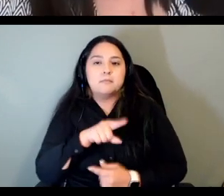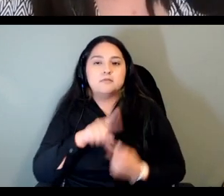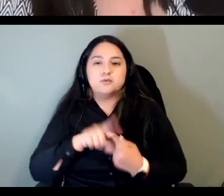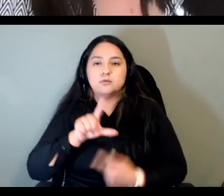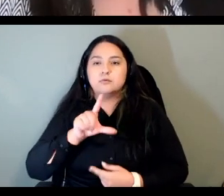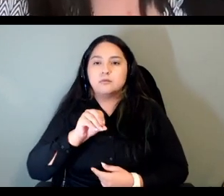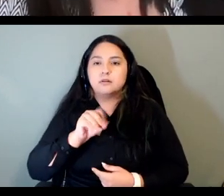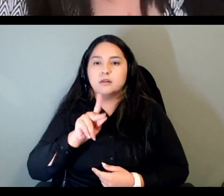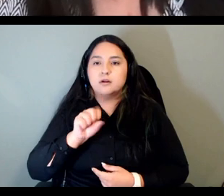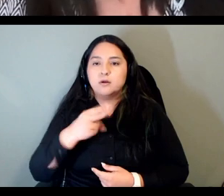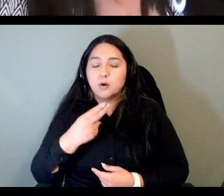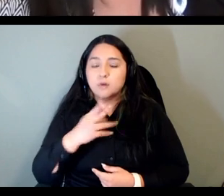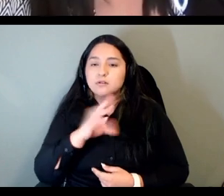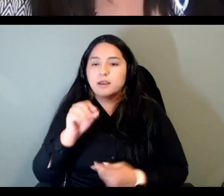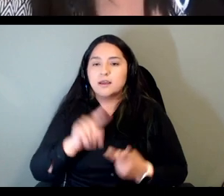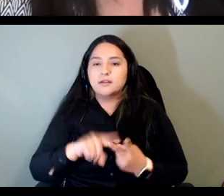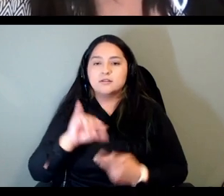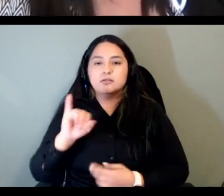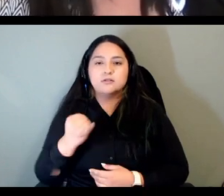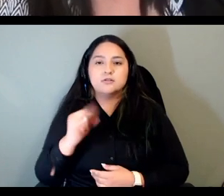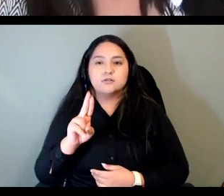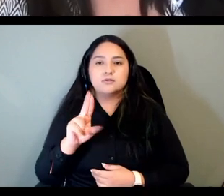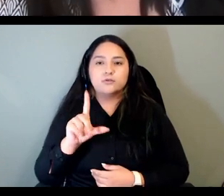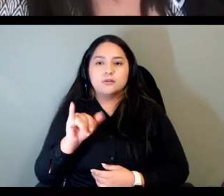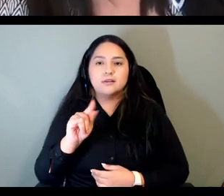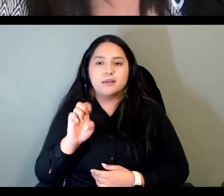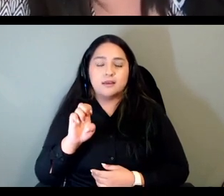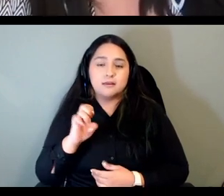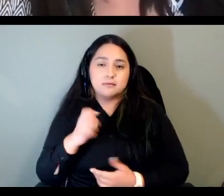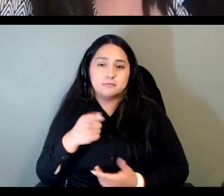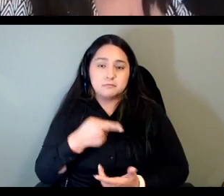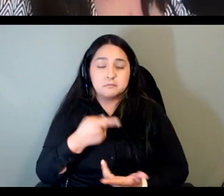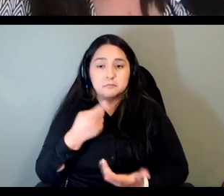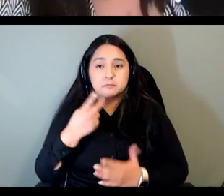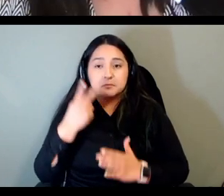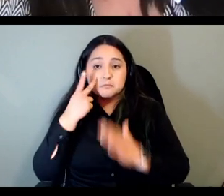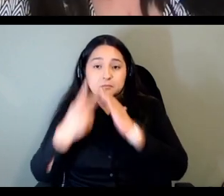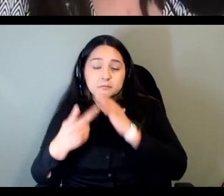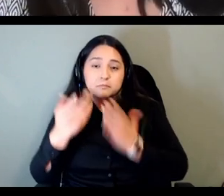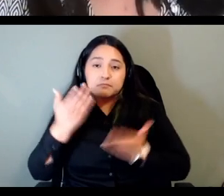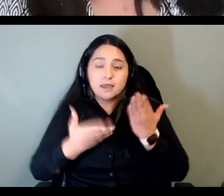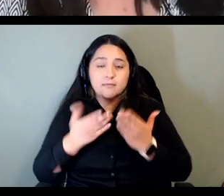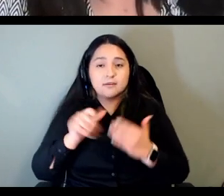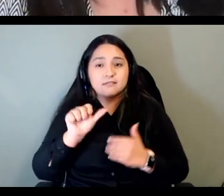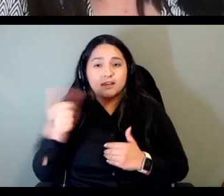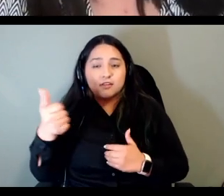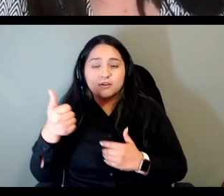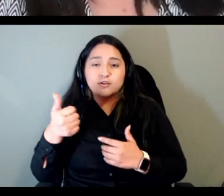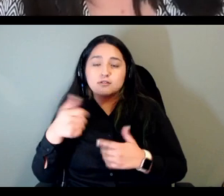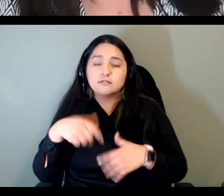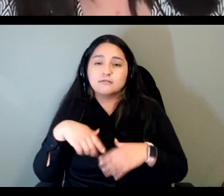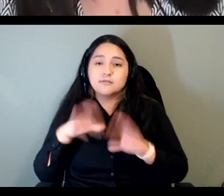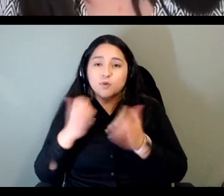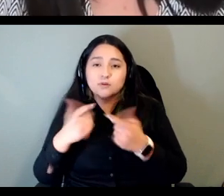do you see for online courses to support you know maybe more advanced language learners or even you know fluent speakers